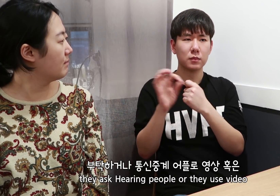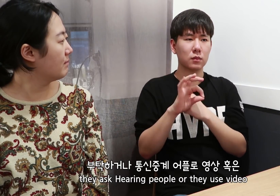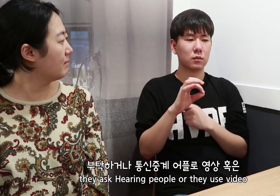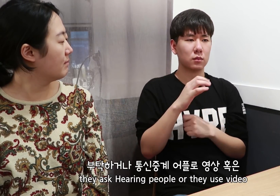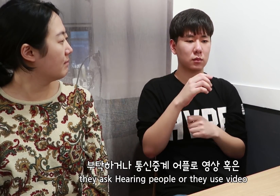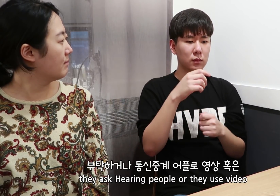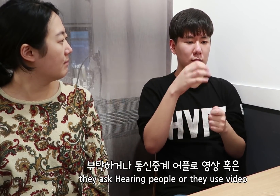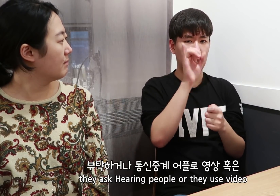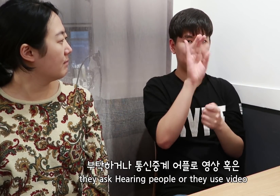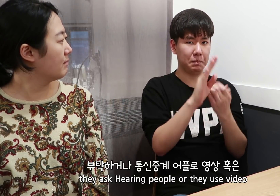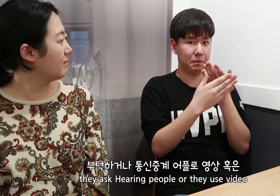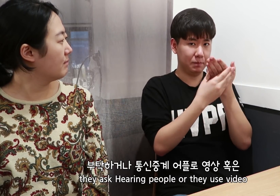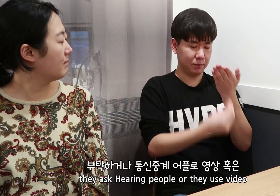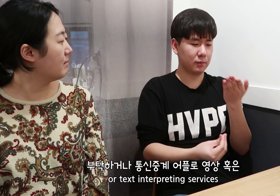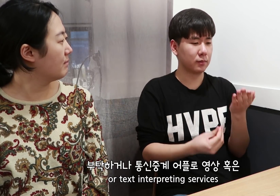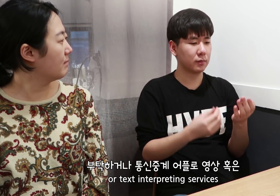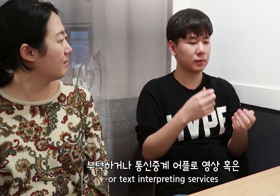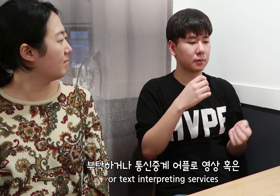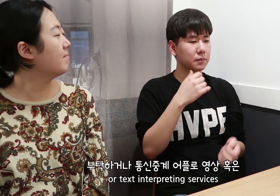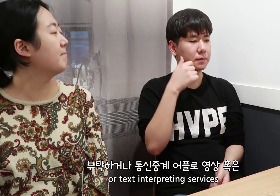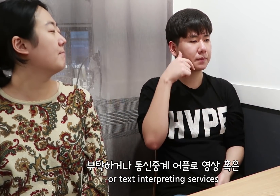they ask Hearing people or they use video